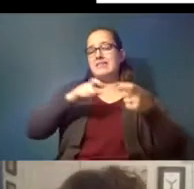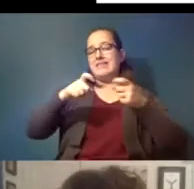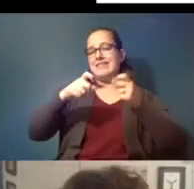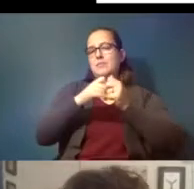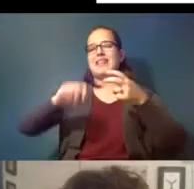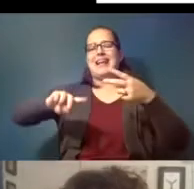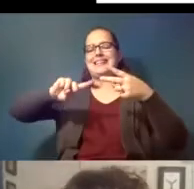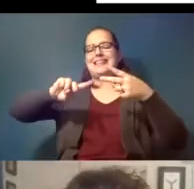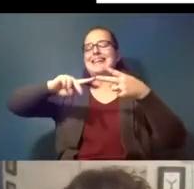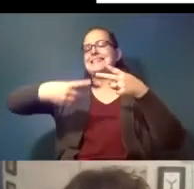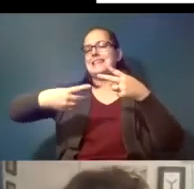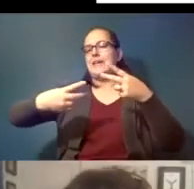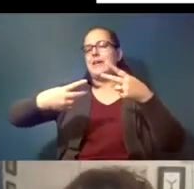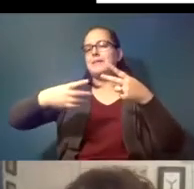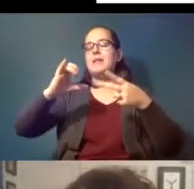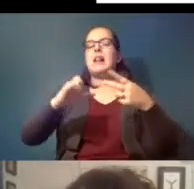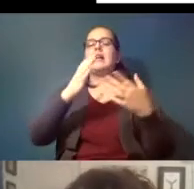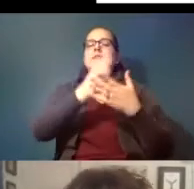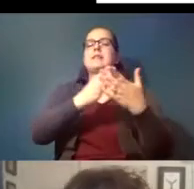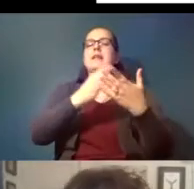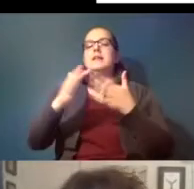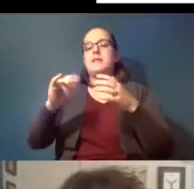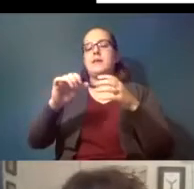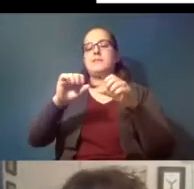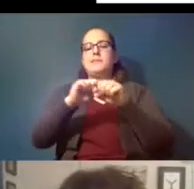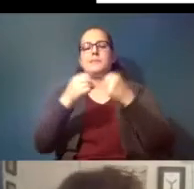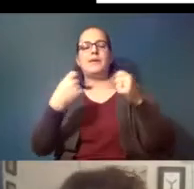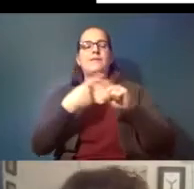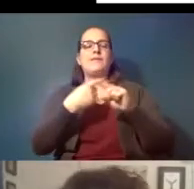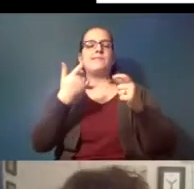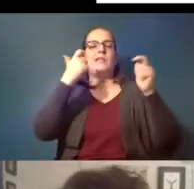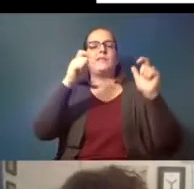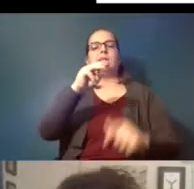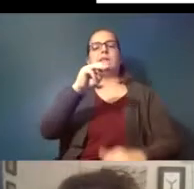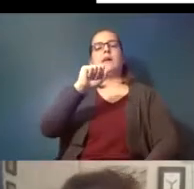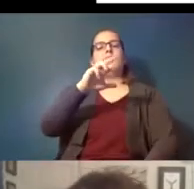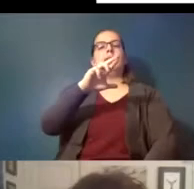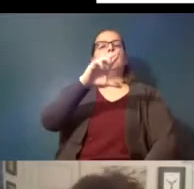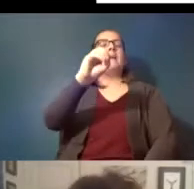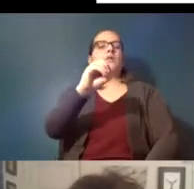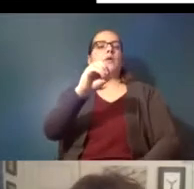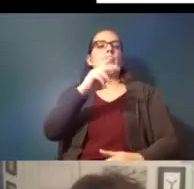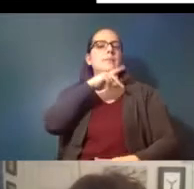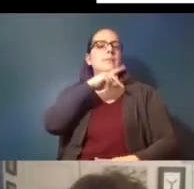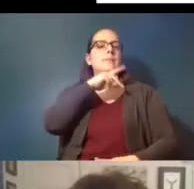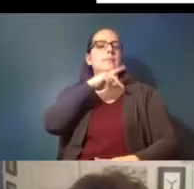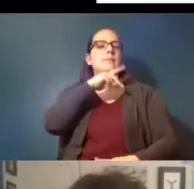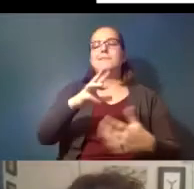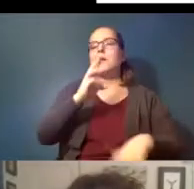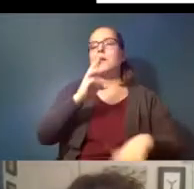sources the pieces that break off of larger macro plastics so say your water bottle gradually breaks